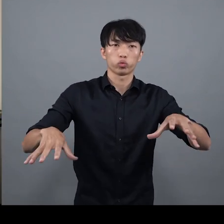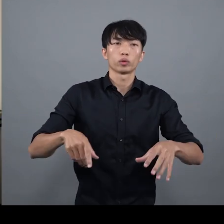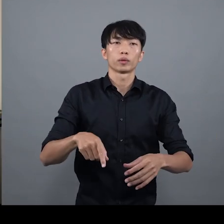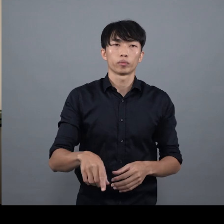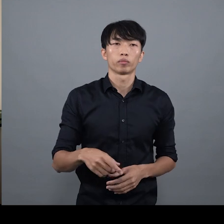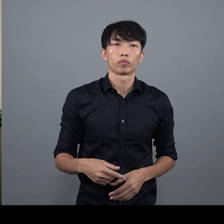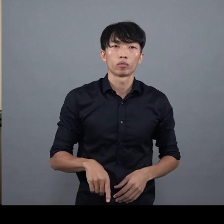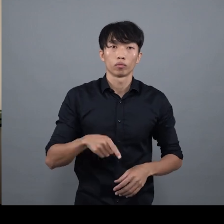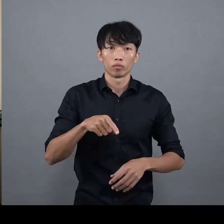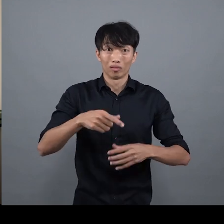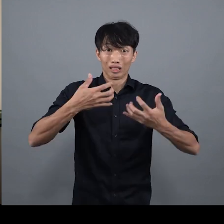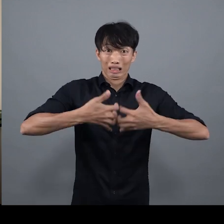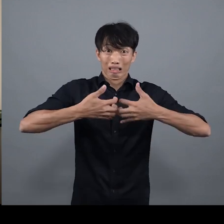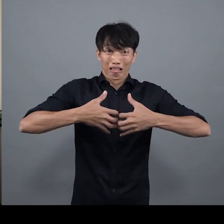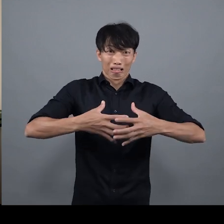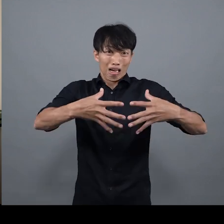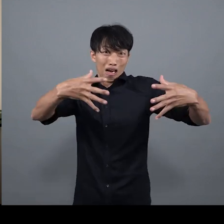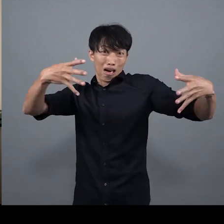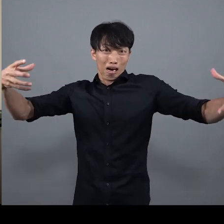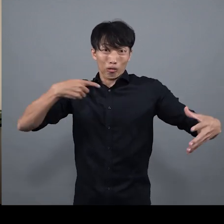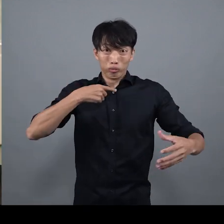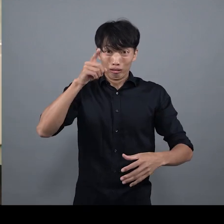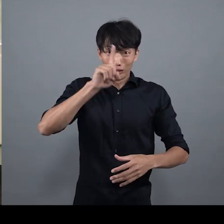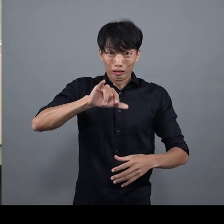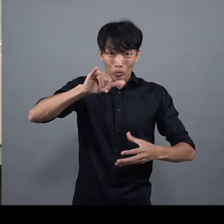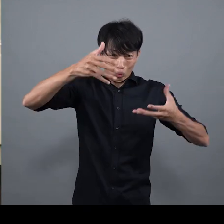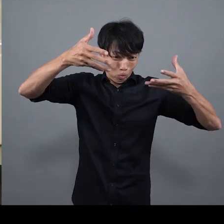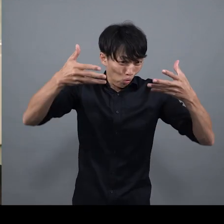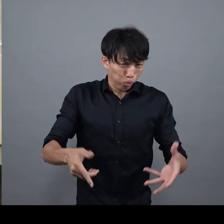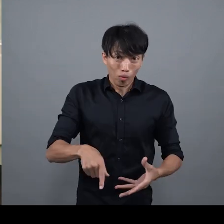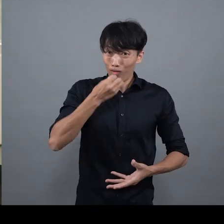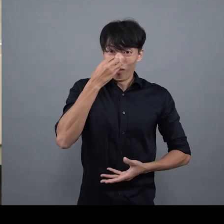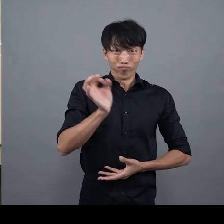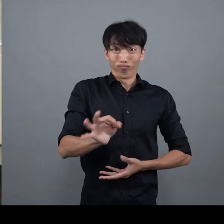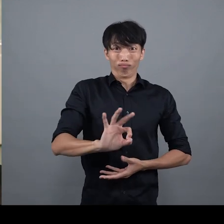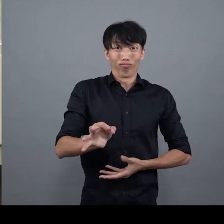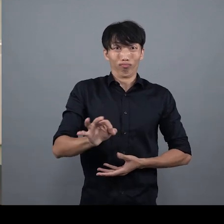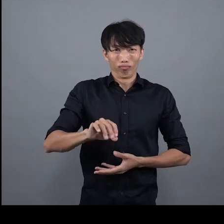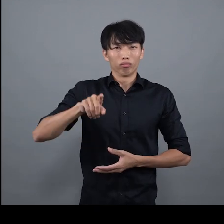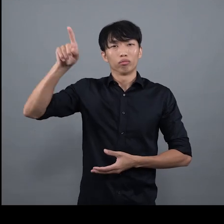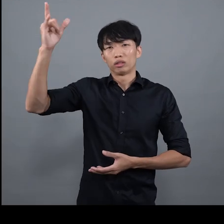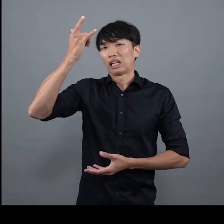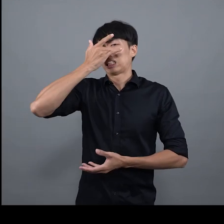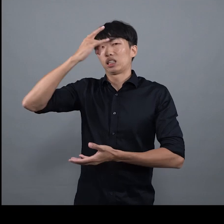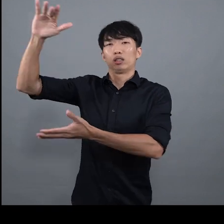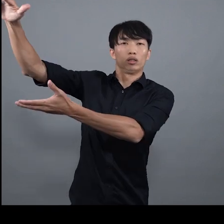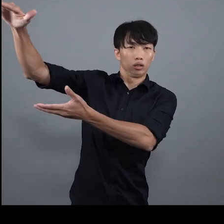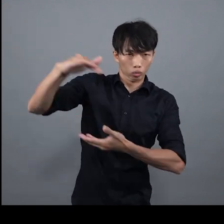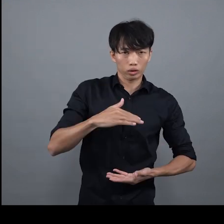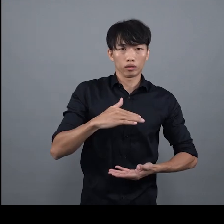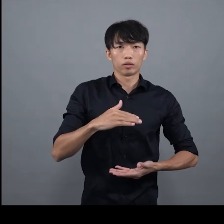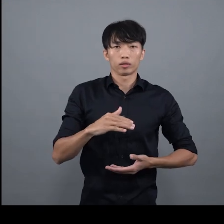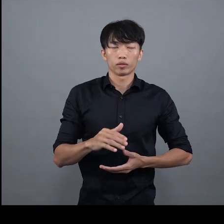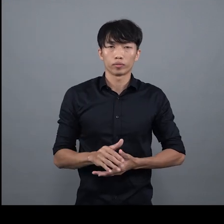This required enormous injection moulding machines At that time, no one in Hong Kong owned a 1,600-tonne injection moulding machine It had to be imported from Germany